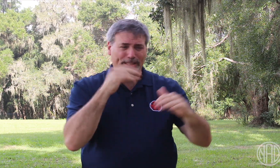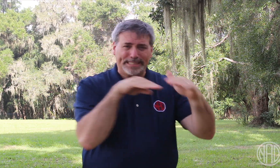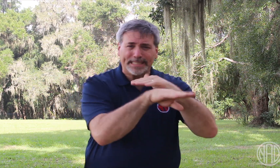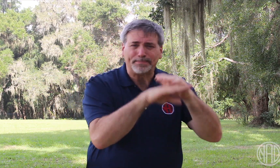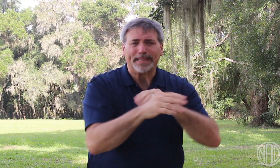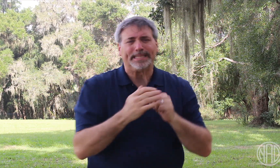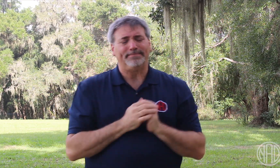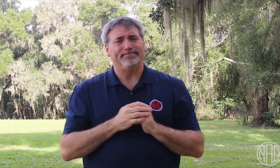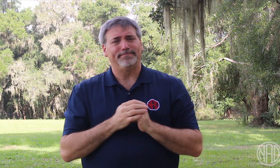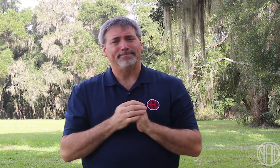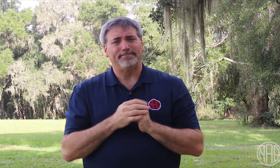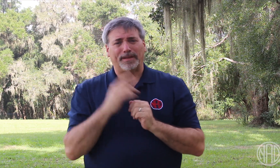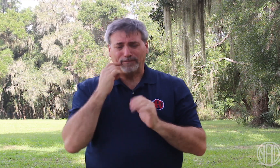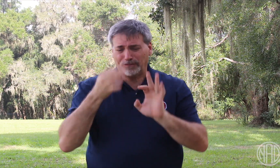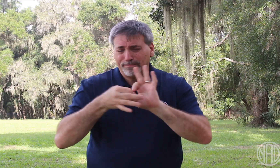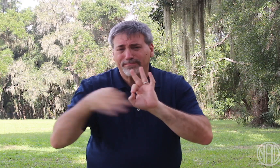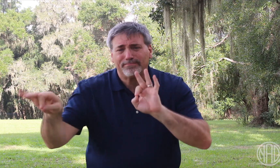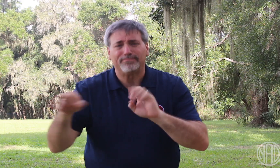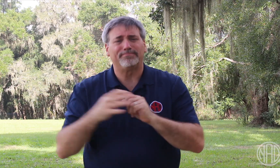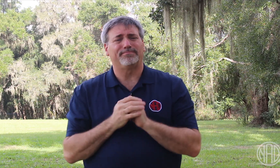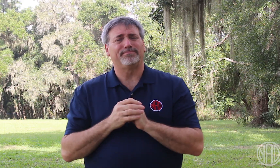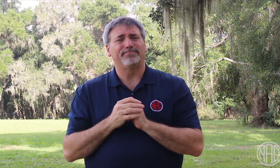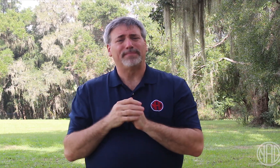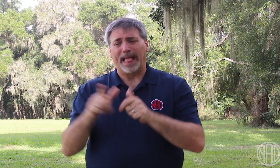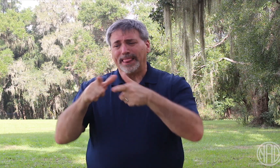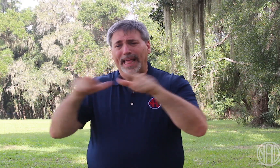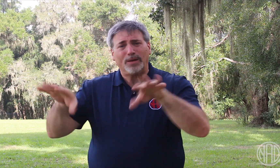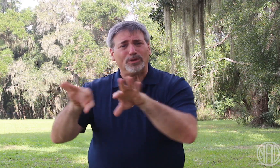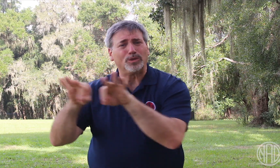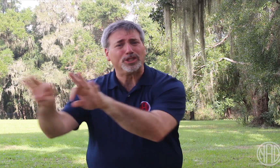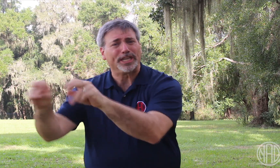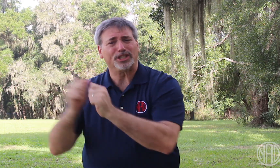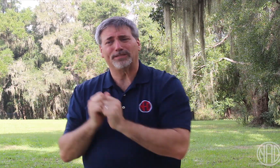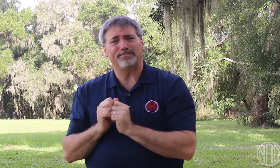We need to fight for accessibility, for captioning, language acquisition,